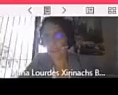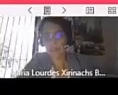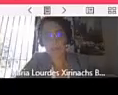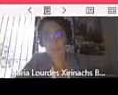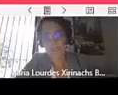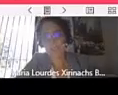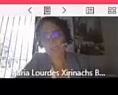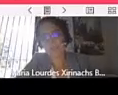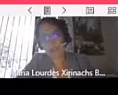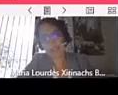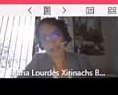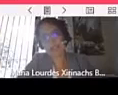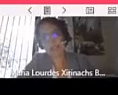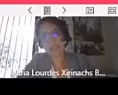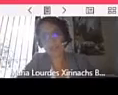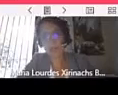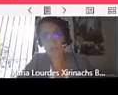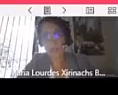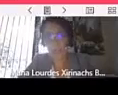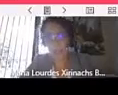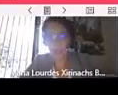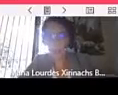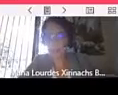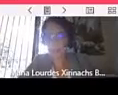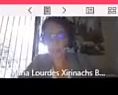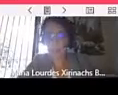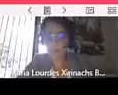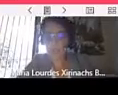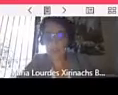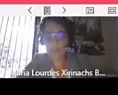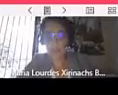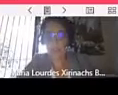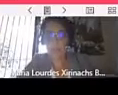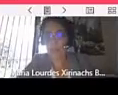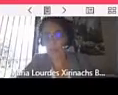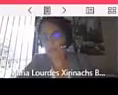Yes, thank you very much, Margarita